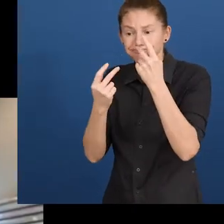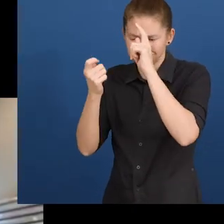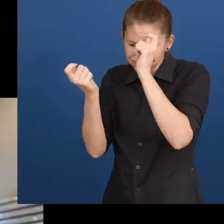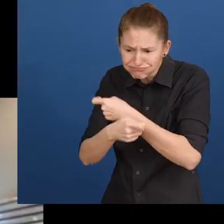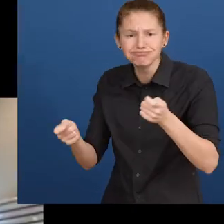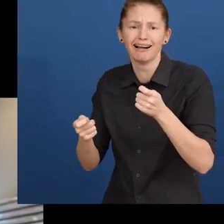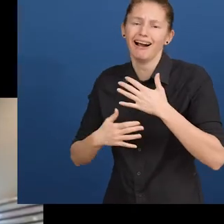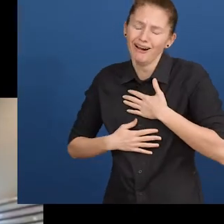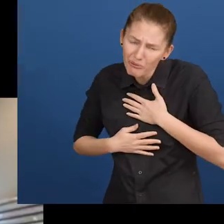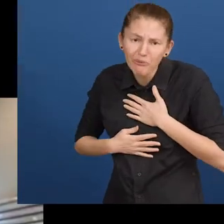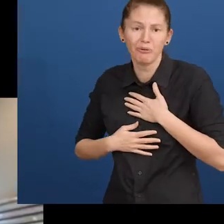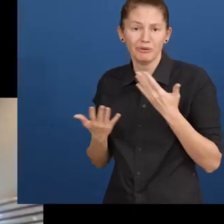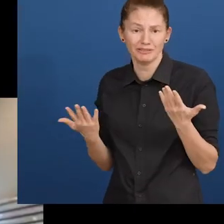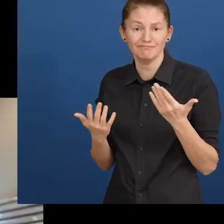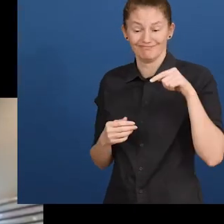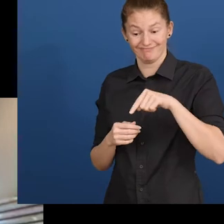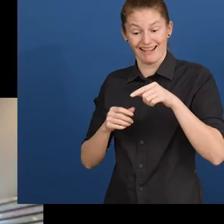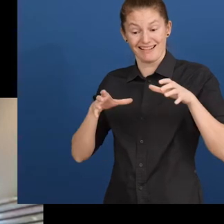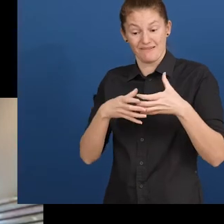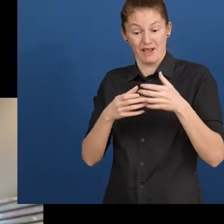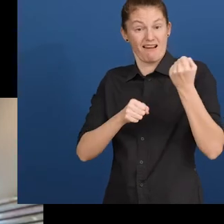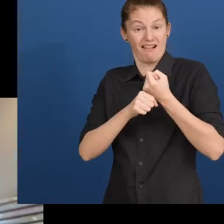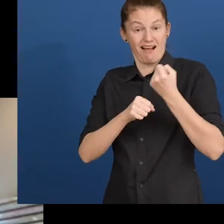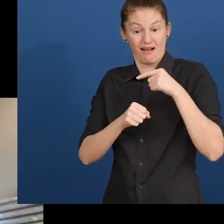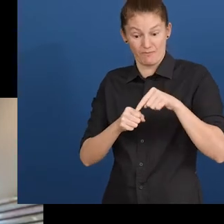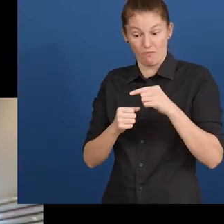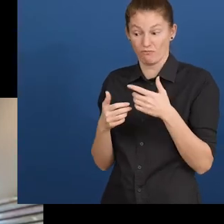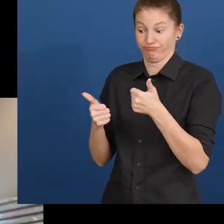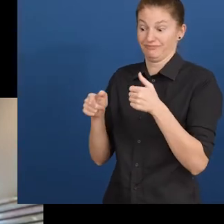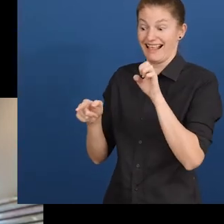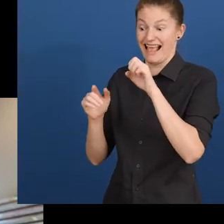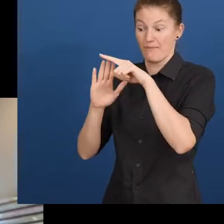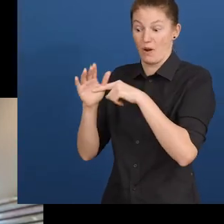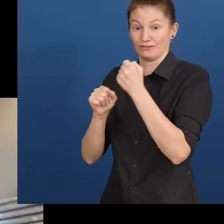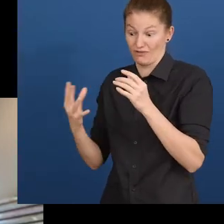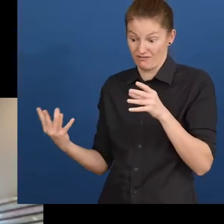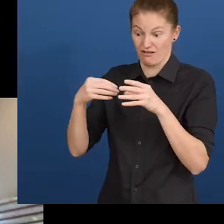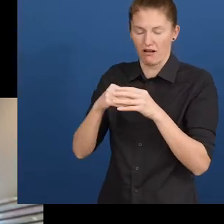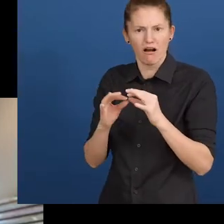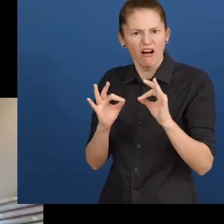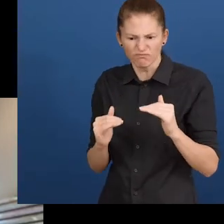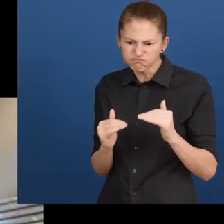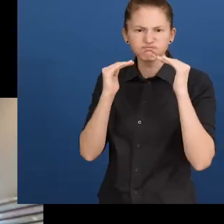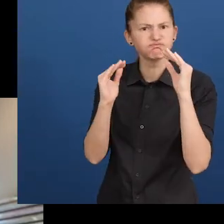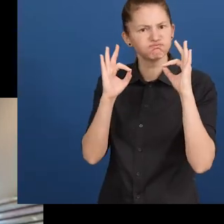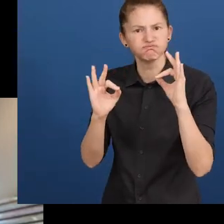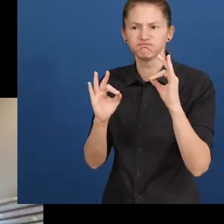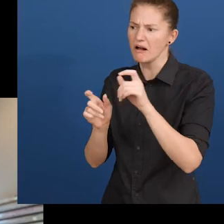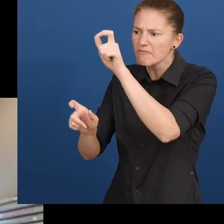With the ePolicyWorks the Department of Labor was able to more efficiently include the perspectives of people from a wide diversity and backgrounds. We feel that